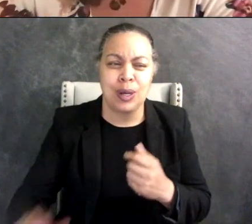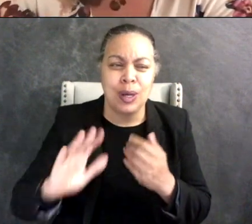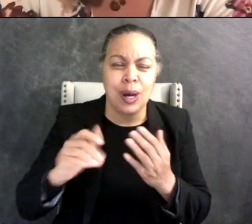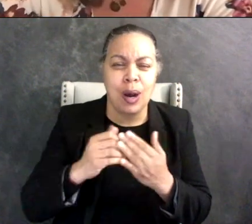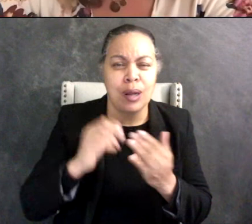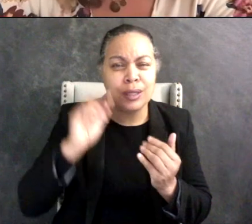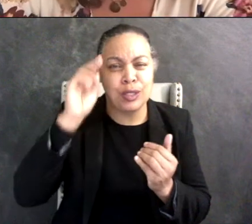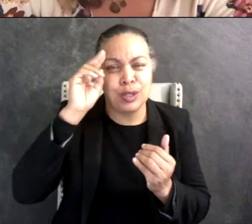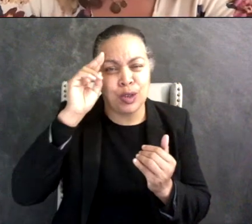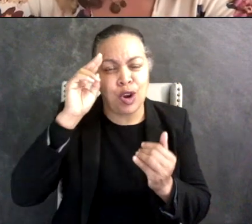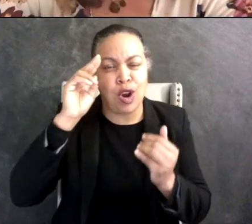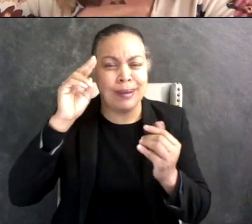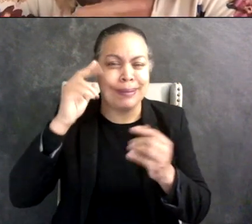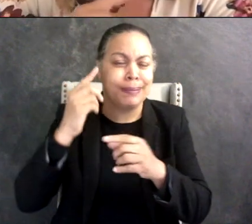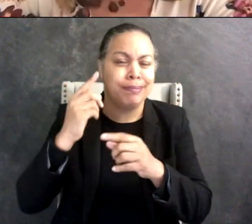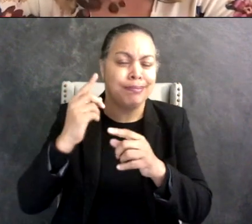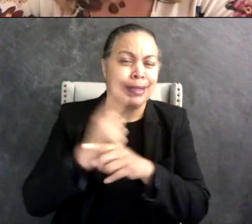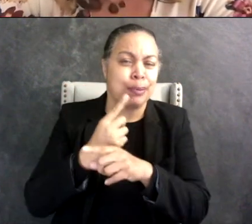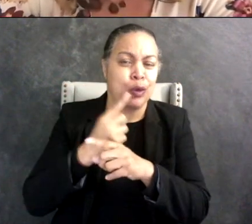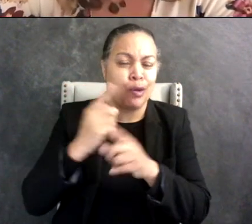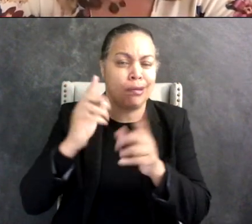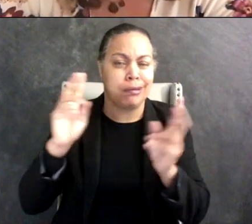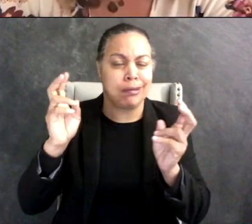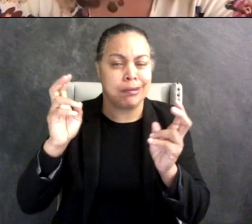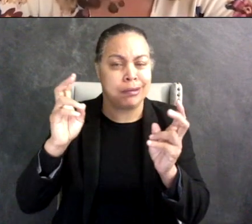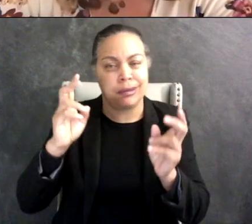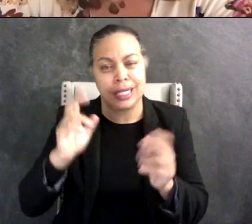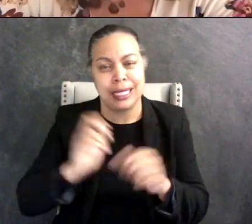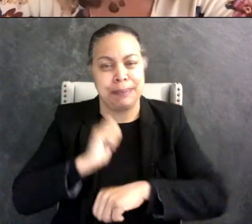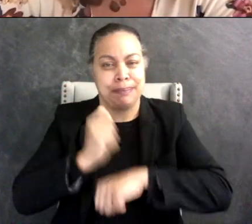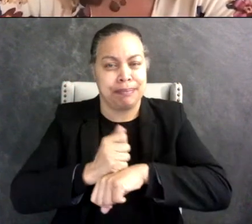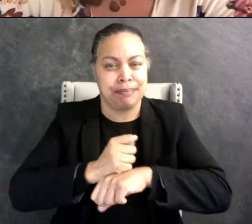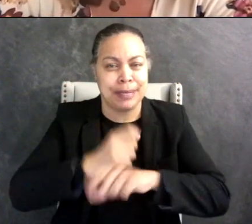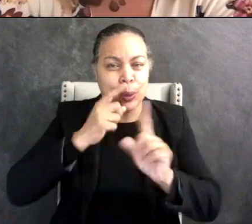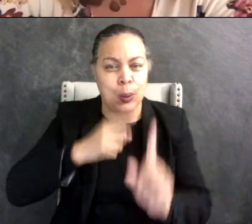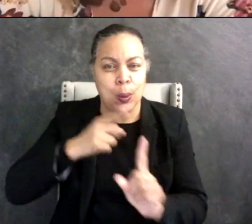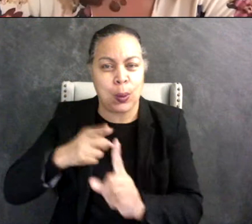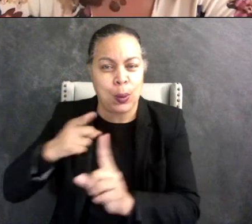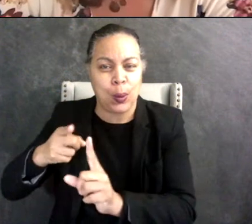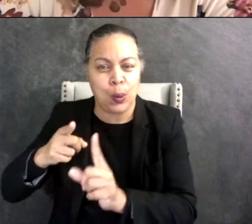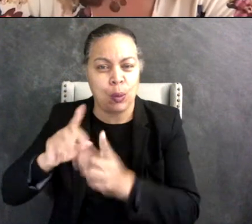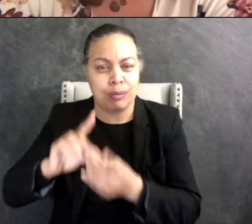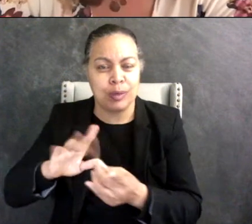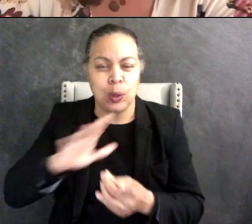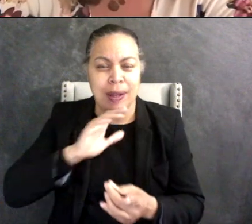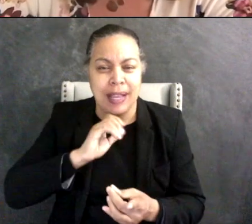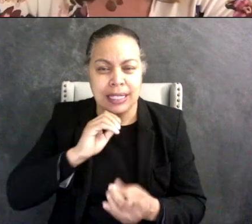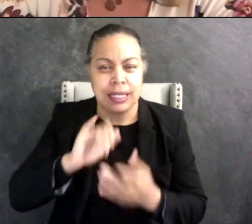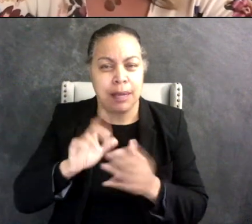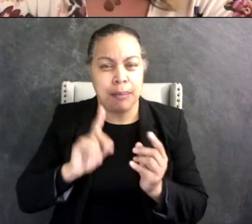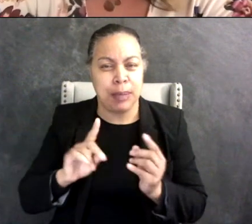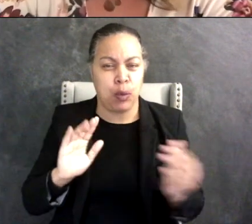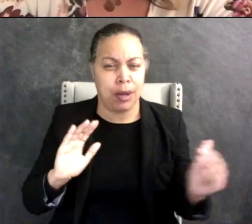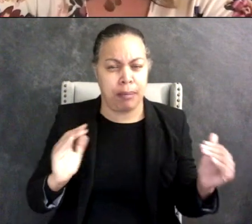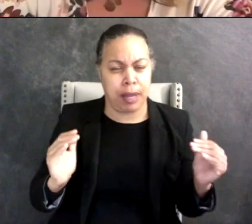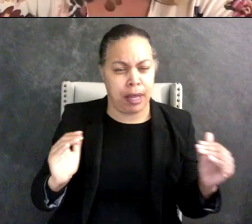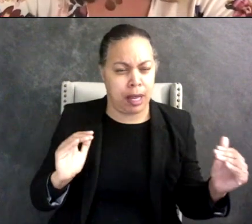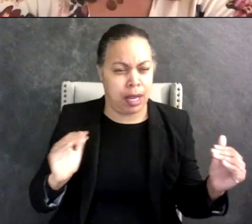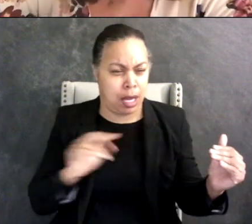with and like you know play skills that are being prioritized are neurotypical play skills and so